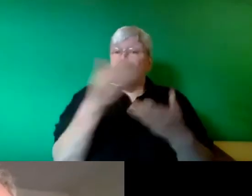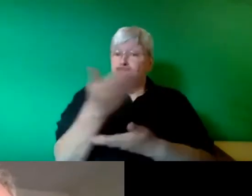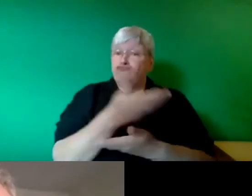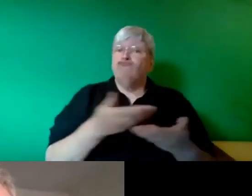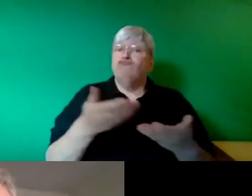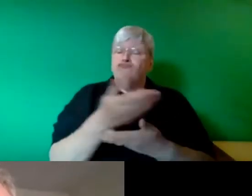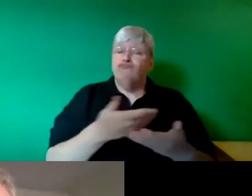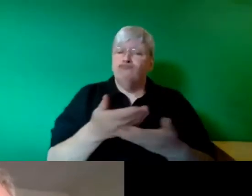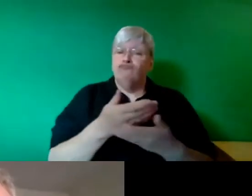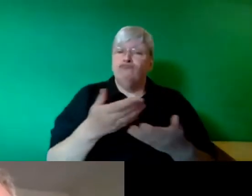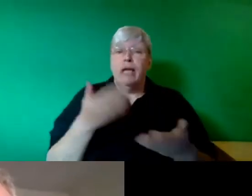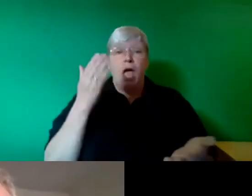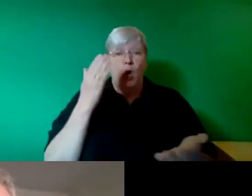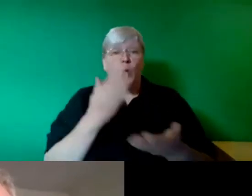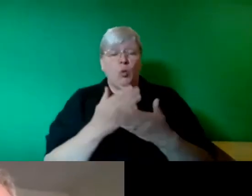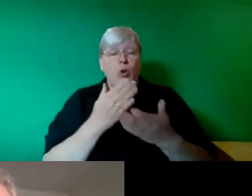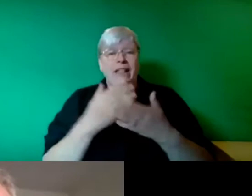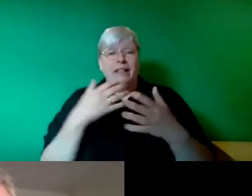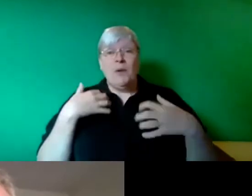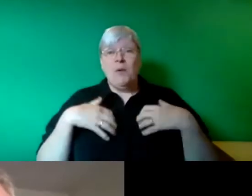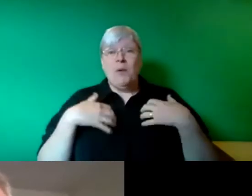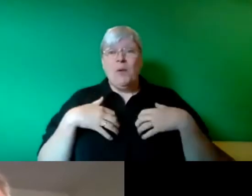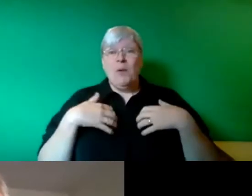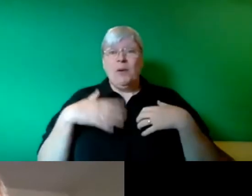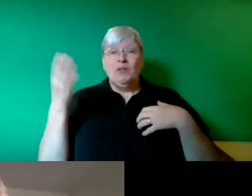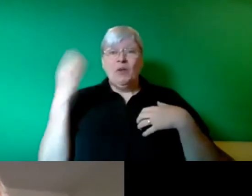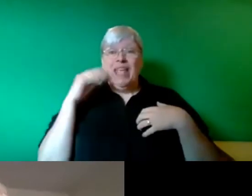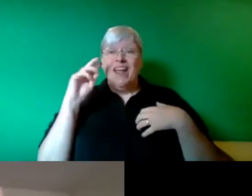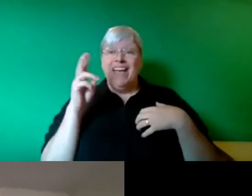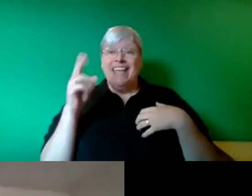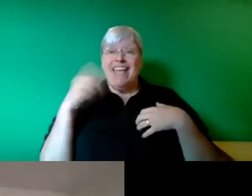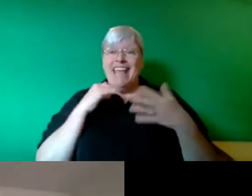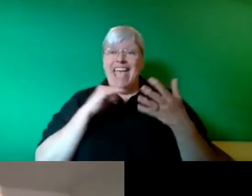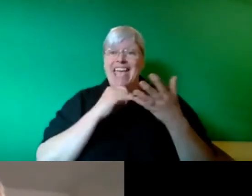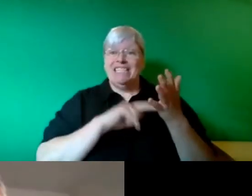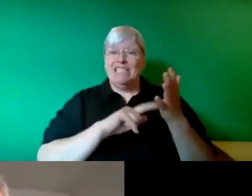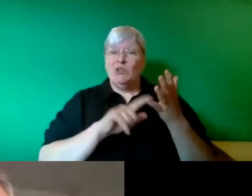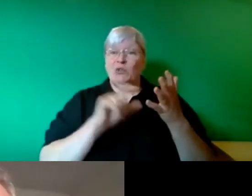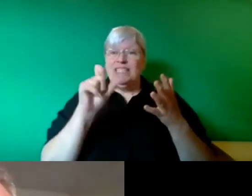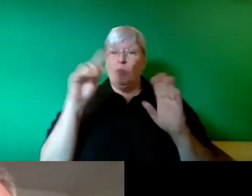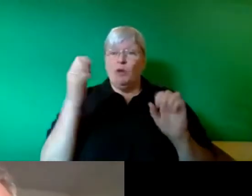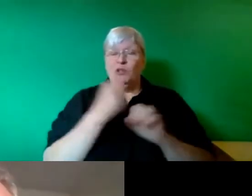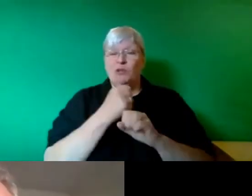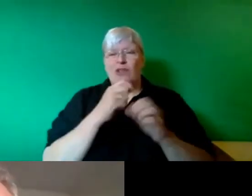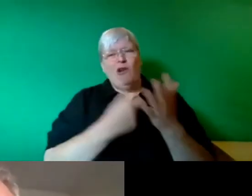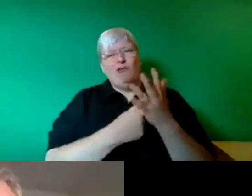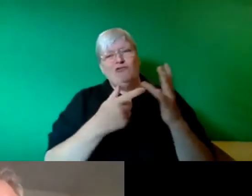really thrilled to hear again what the STUC is doing. Roz, your comments were tremendous and